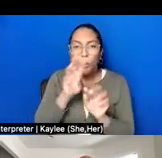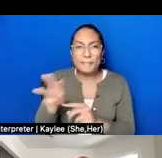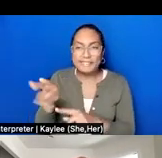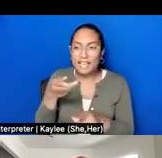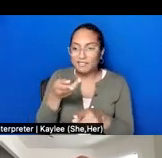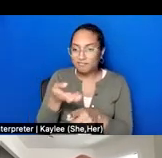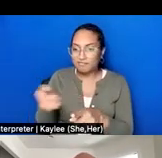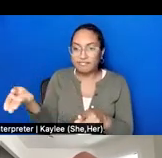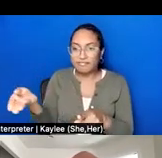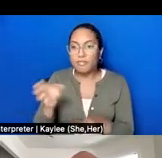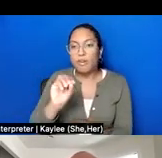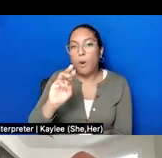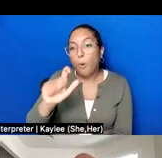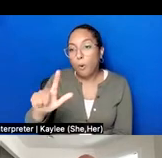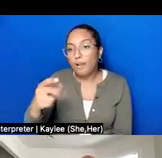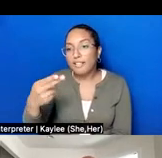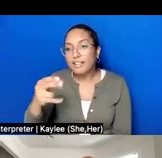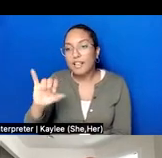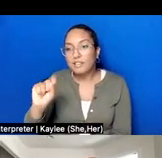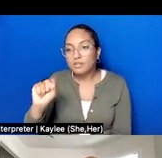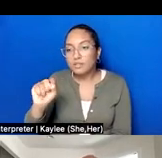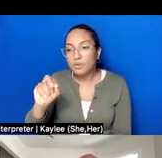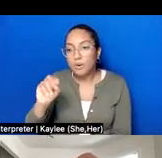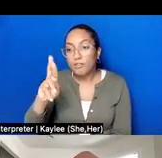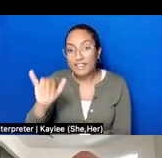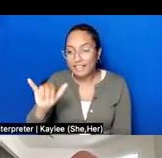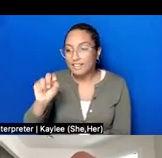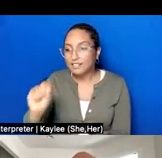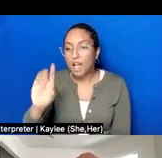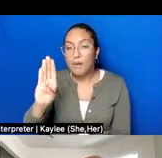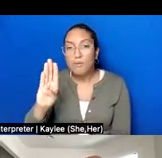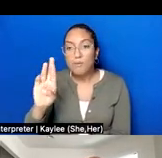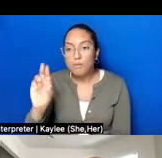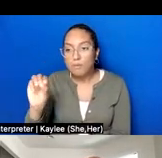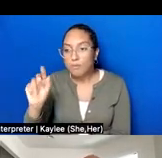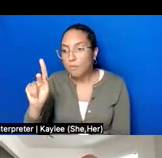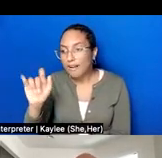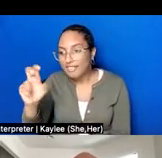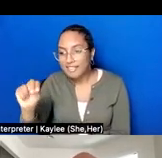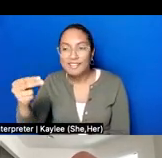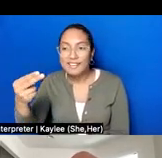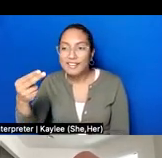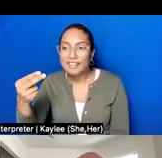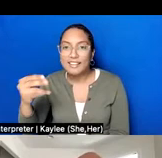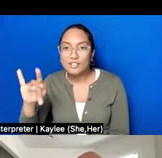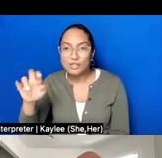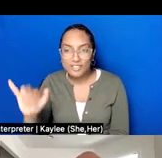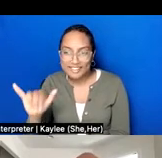entire portal is searchable so if you can enter a keyword like, I guess like Bedford-Stuyvesant,